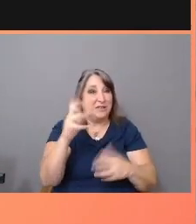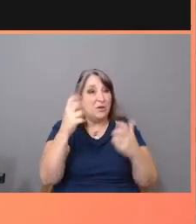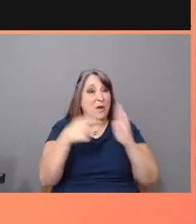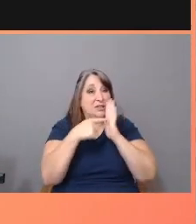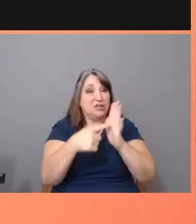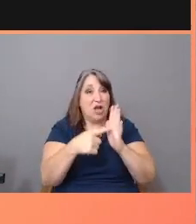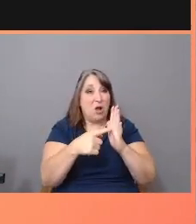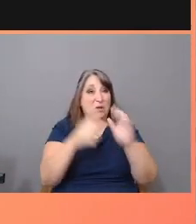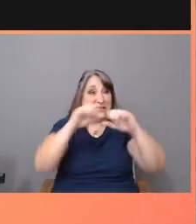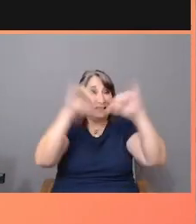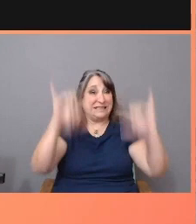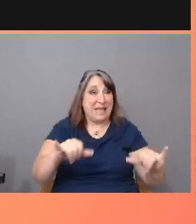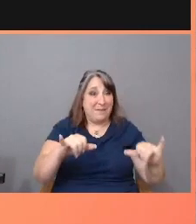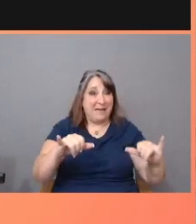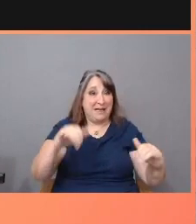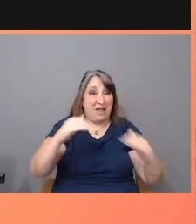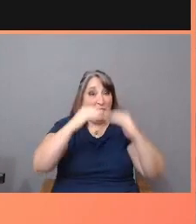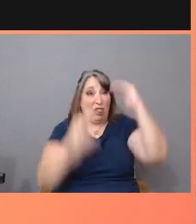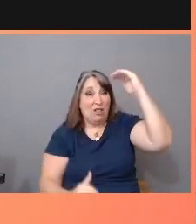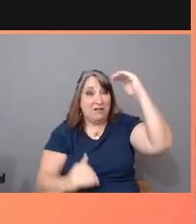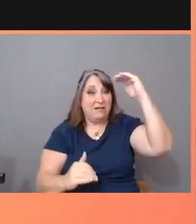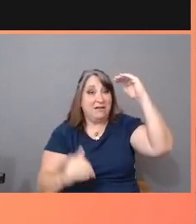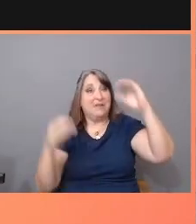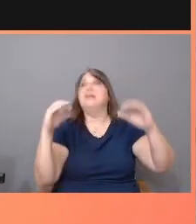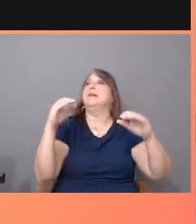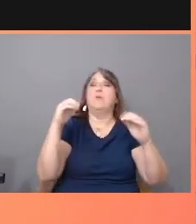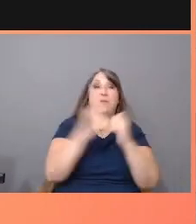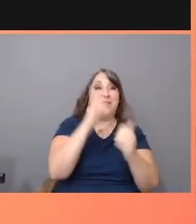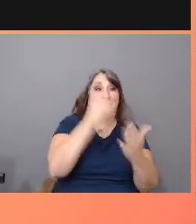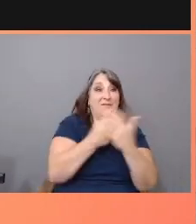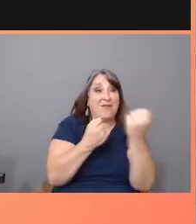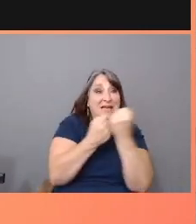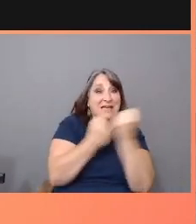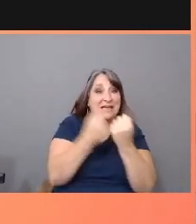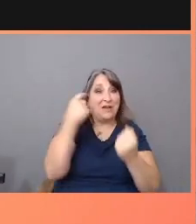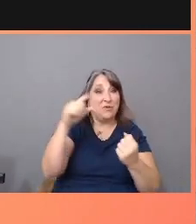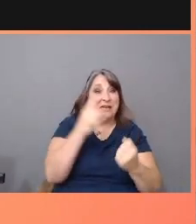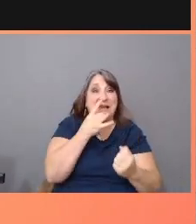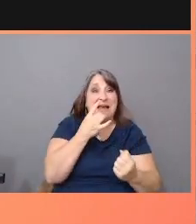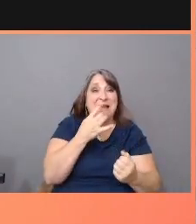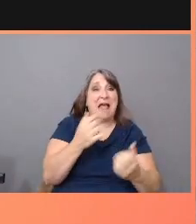and media with your funding and greenlighting, how many of your grants are going to US Latinx?